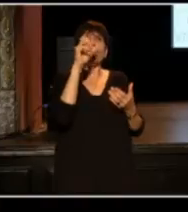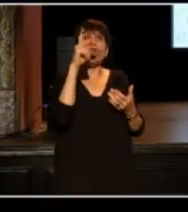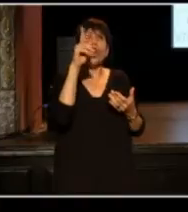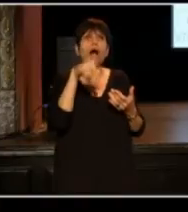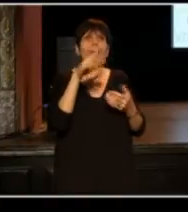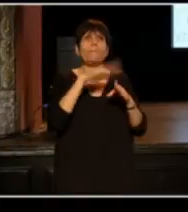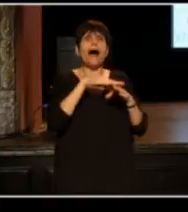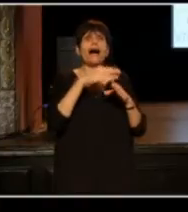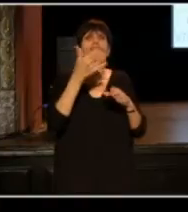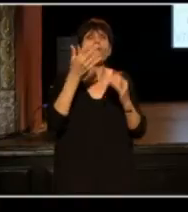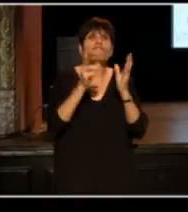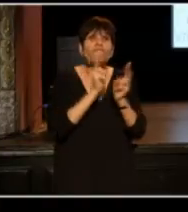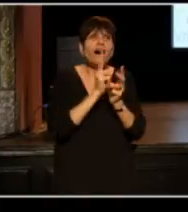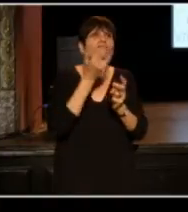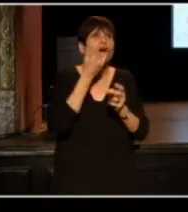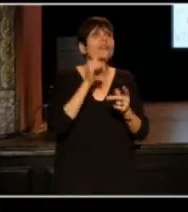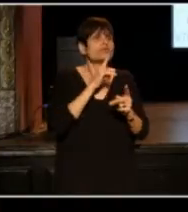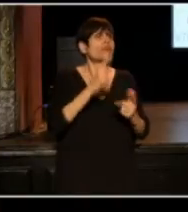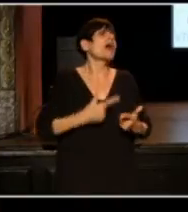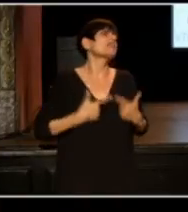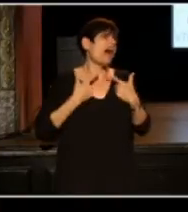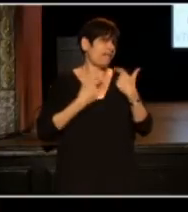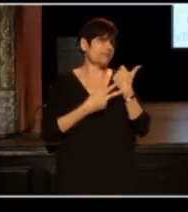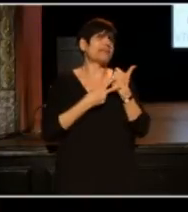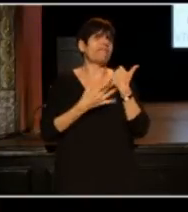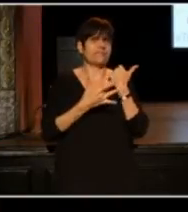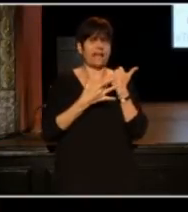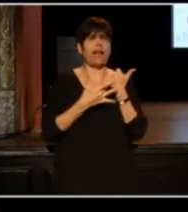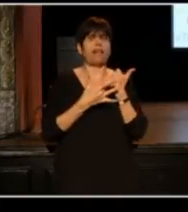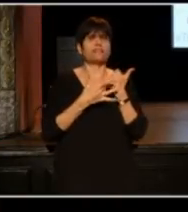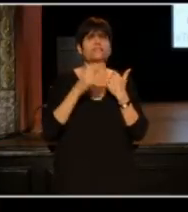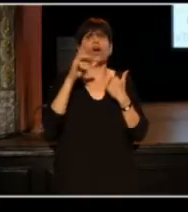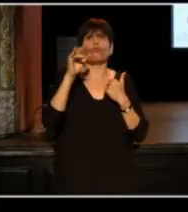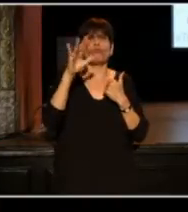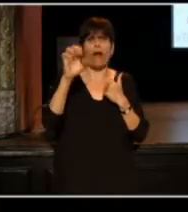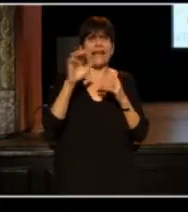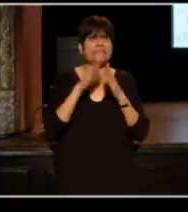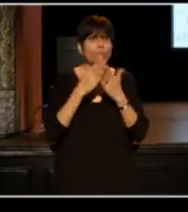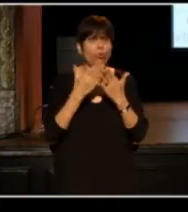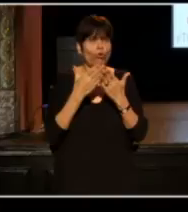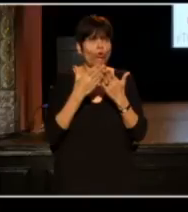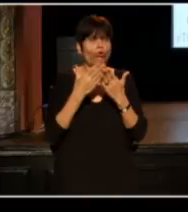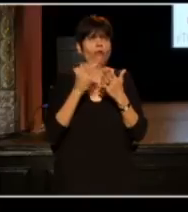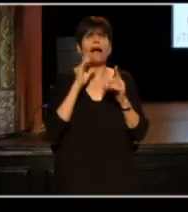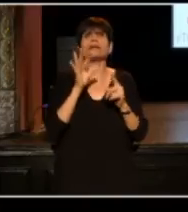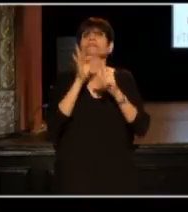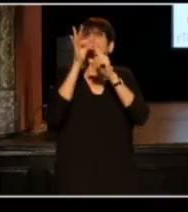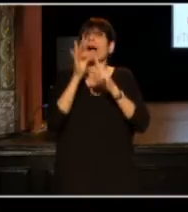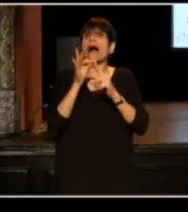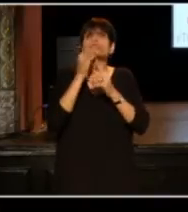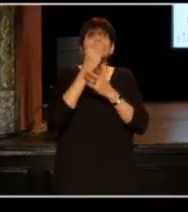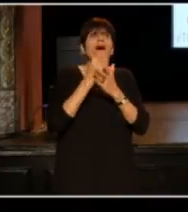This is life saving technology. Really. There was Racebook, which is like a special version of Facebook